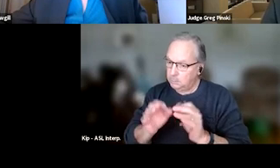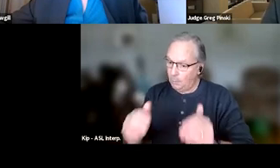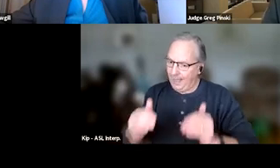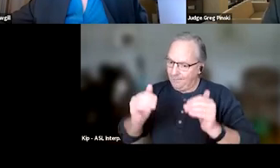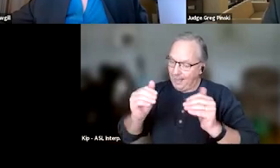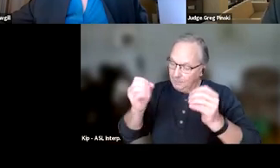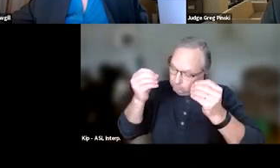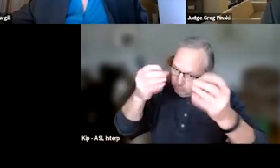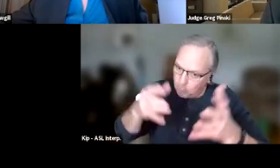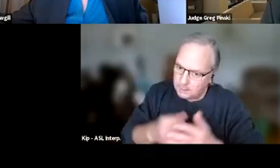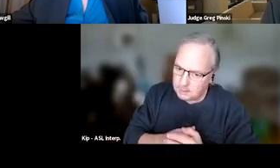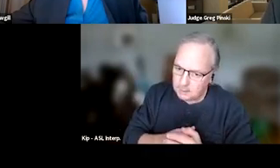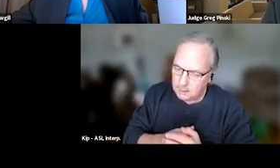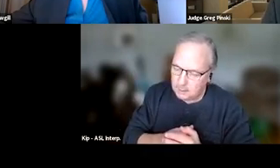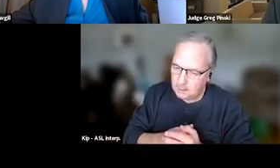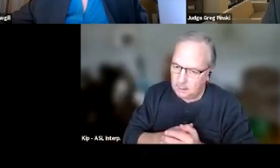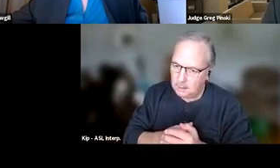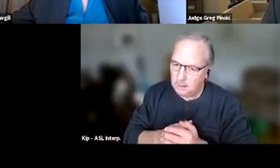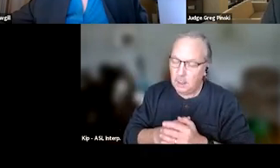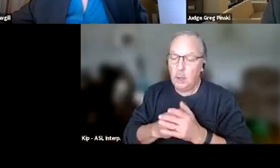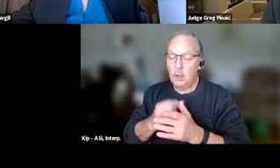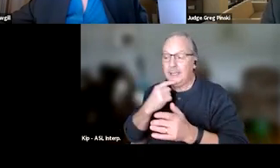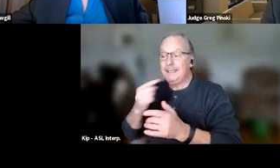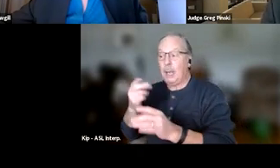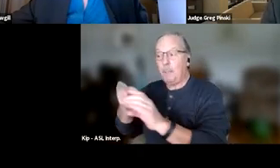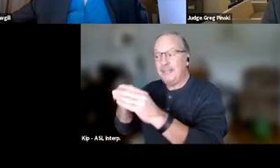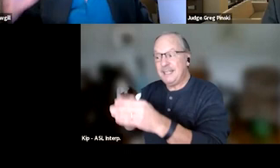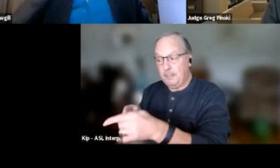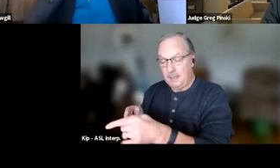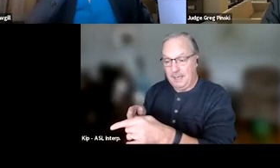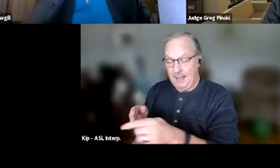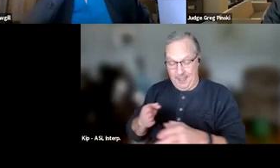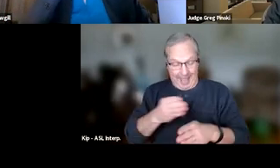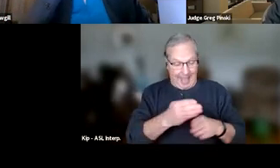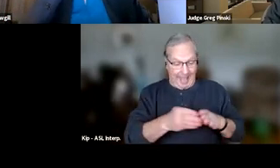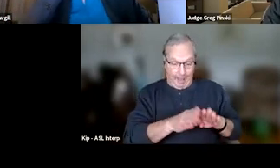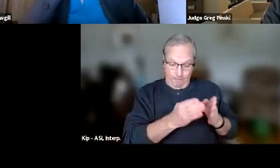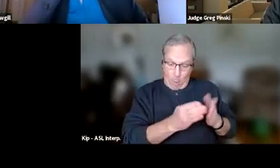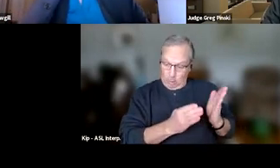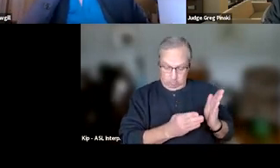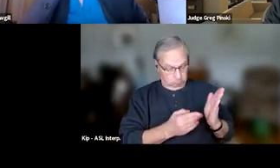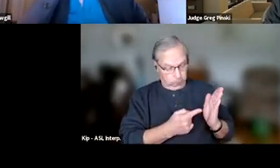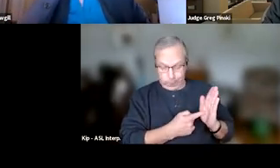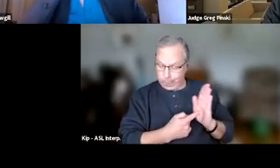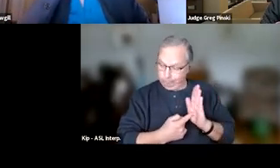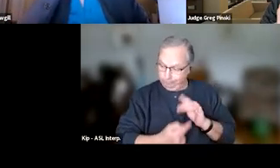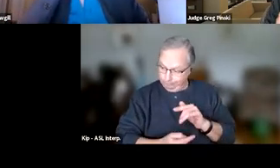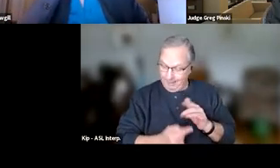that you're going to tell your participants in the Participant Handbook that, you know, for phase two,